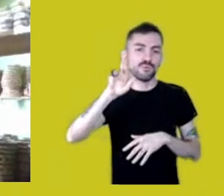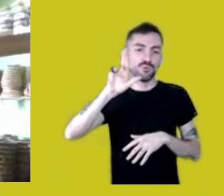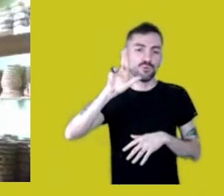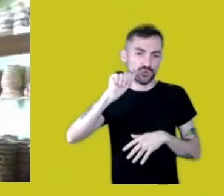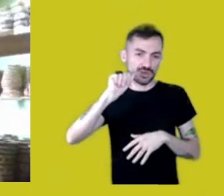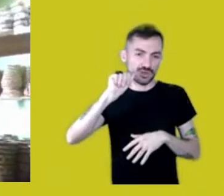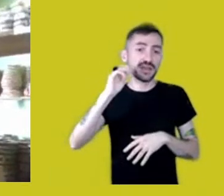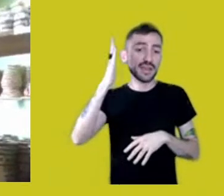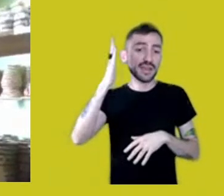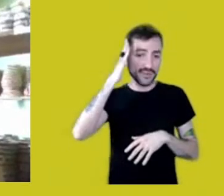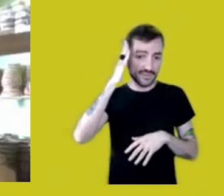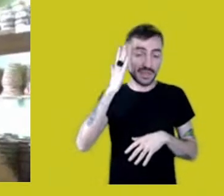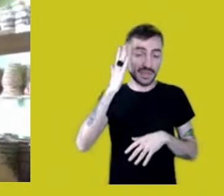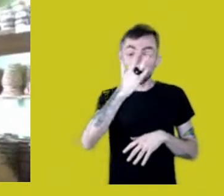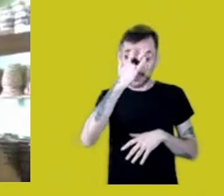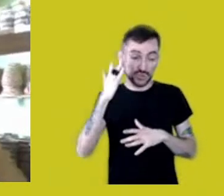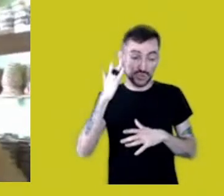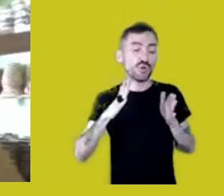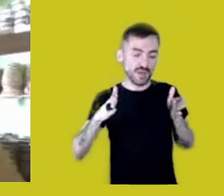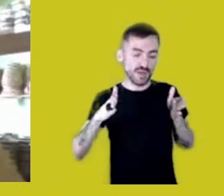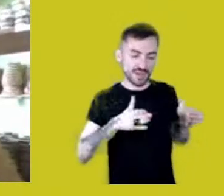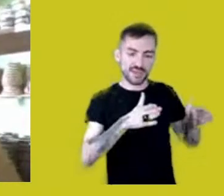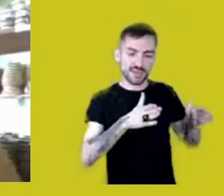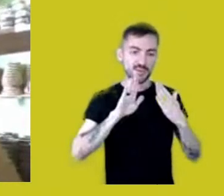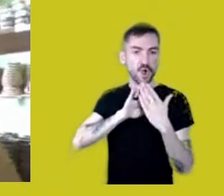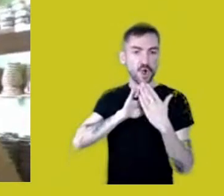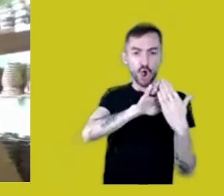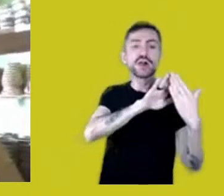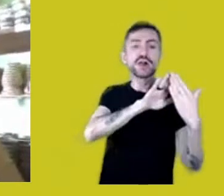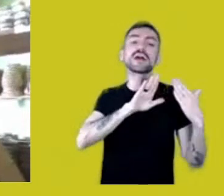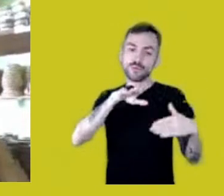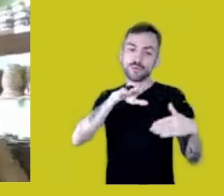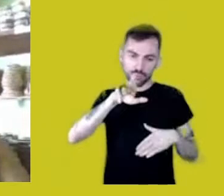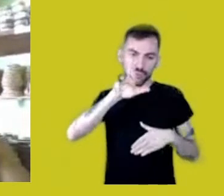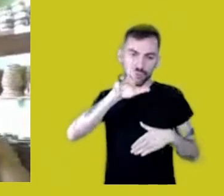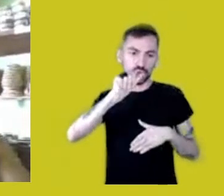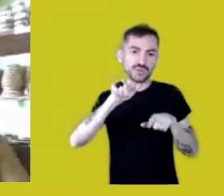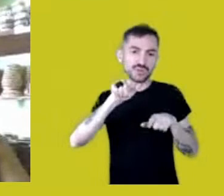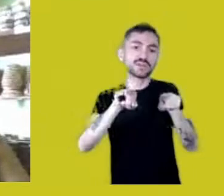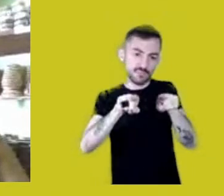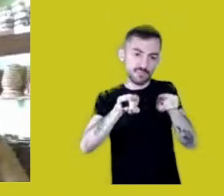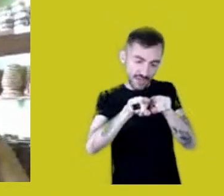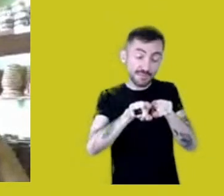I know that here in Porto Velho’s popular culture...